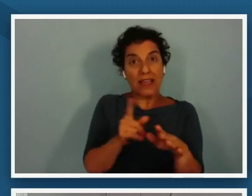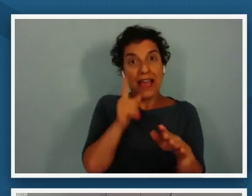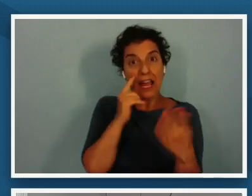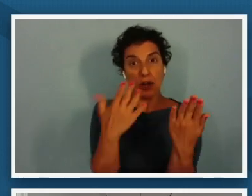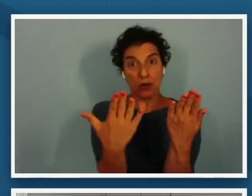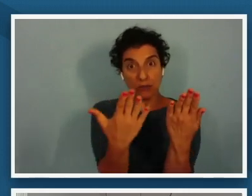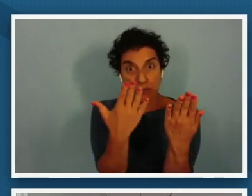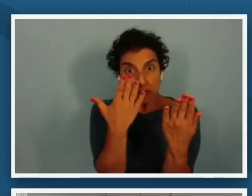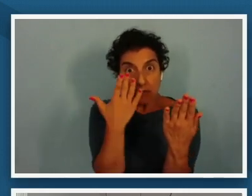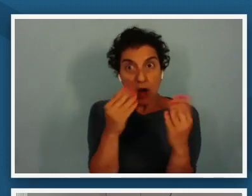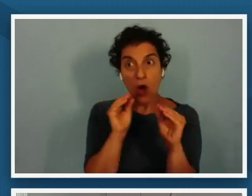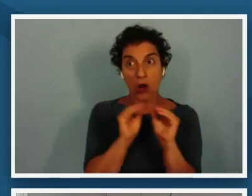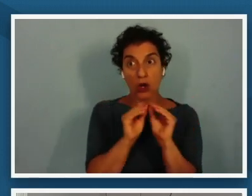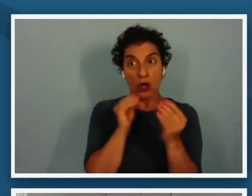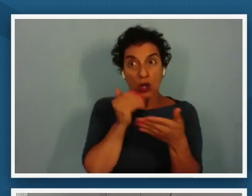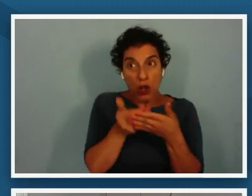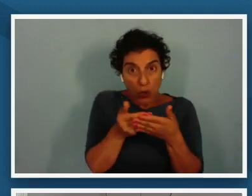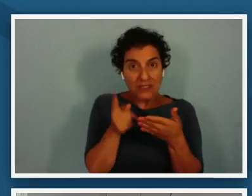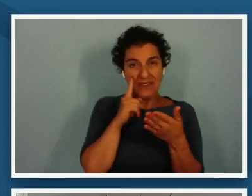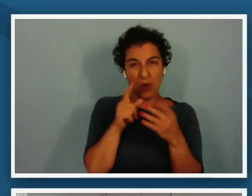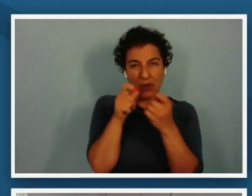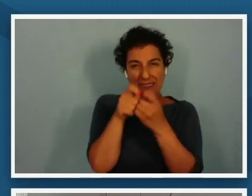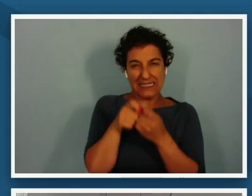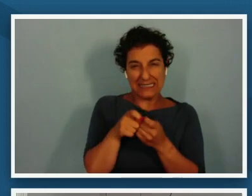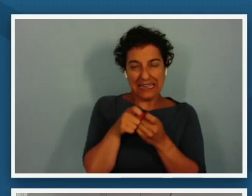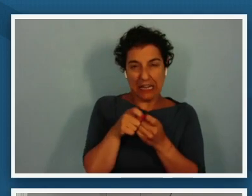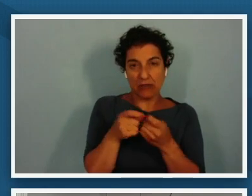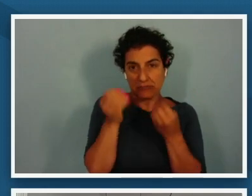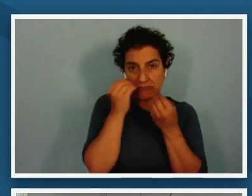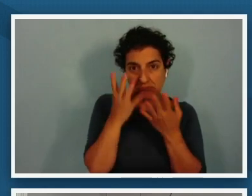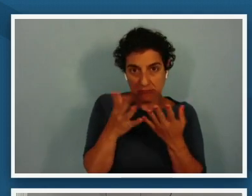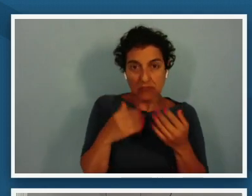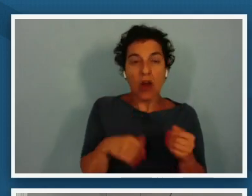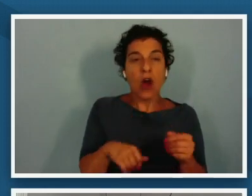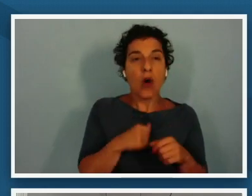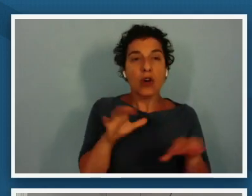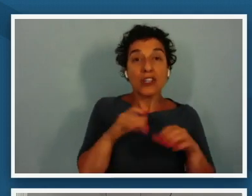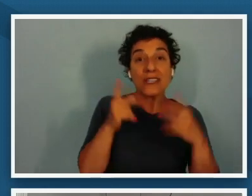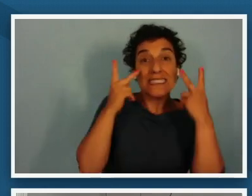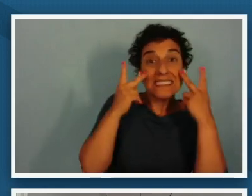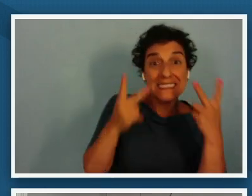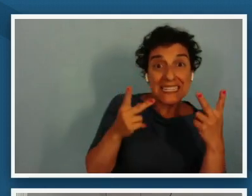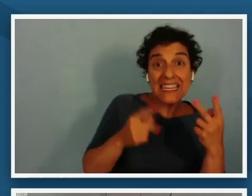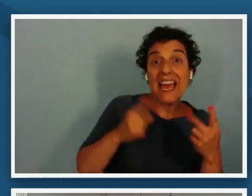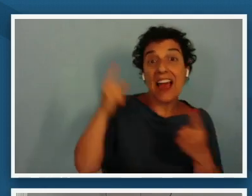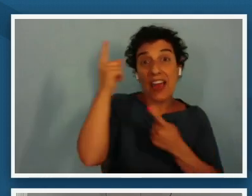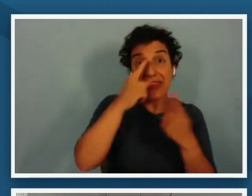stories for warning we're going to be doing see think wonder and if you've done a bunch